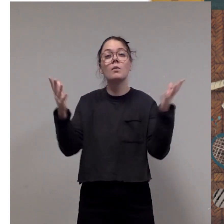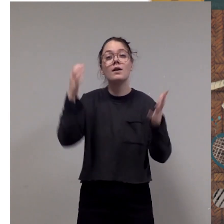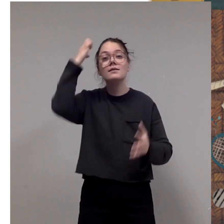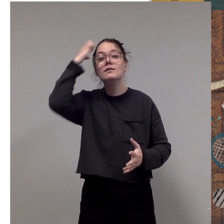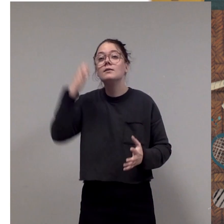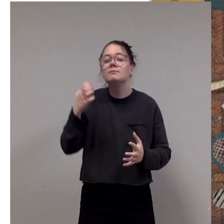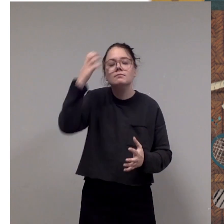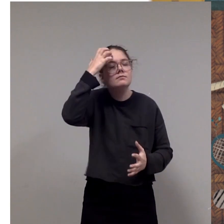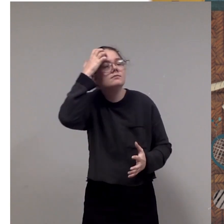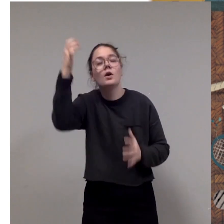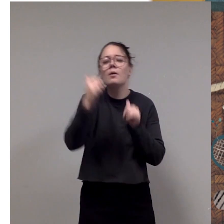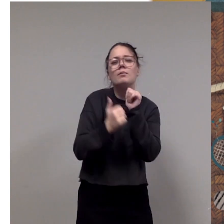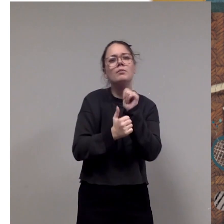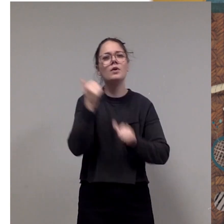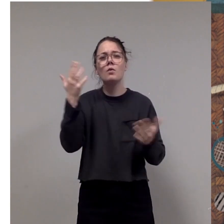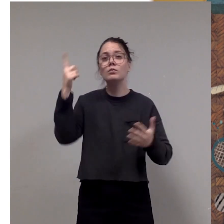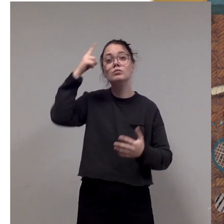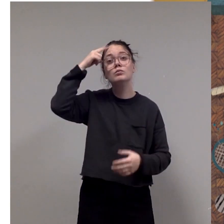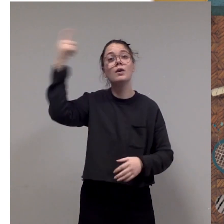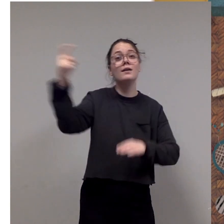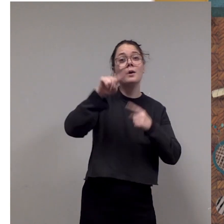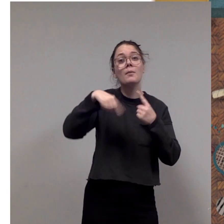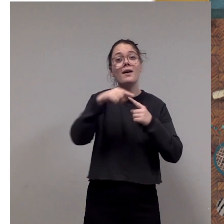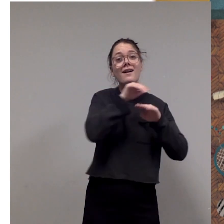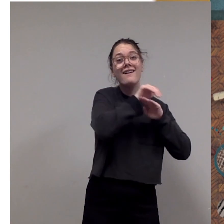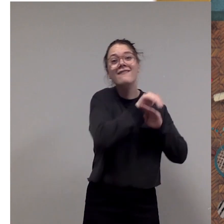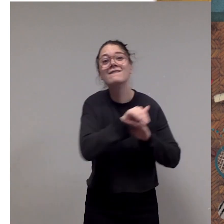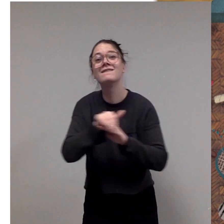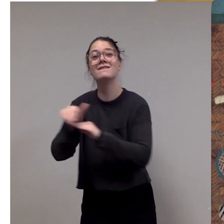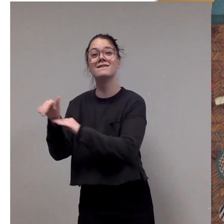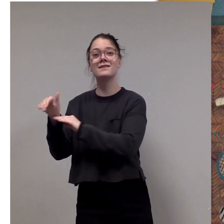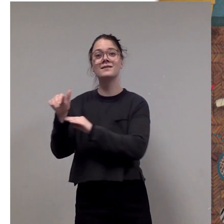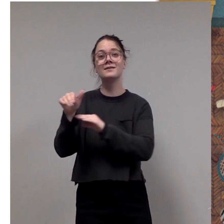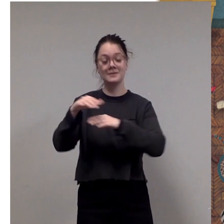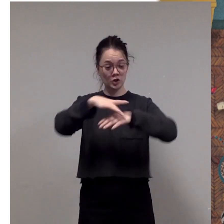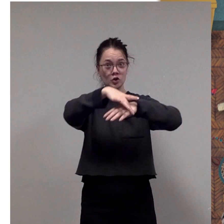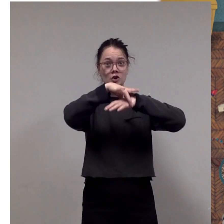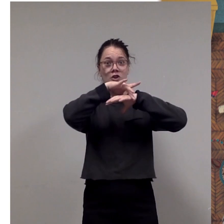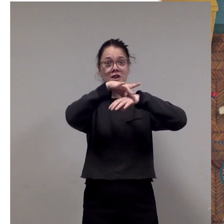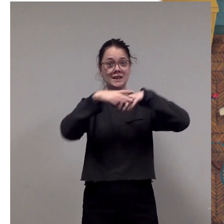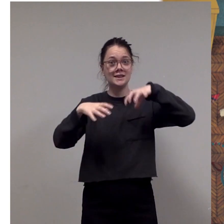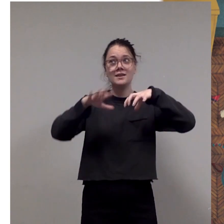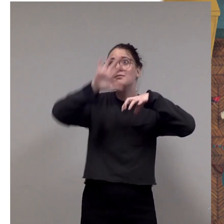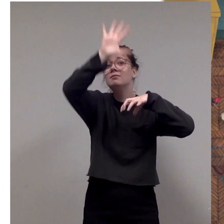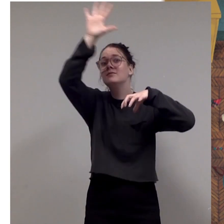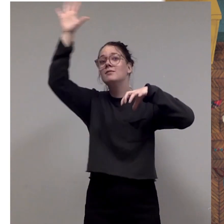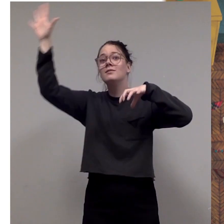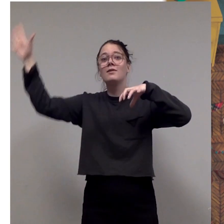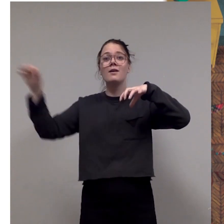what she dreams about every night, is Space.